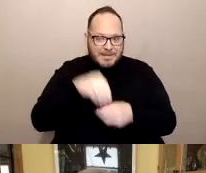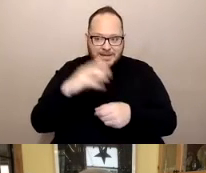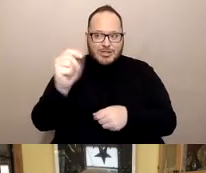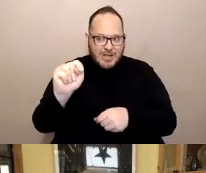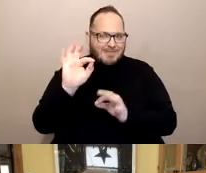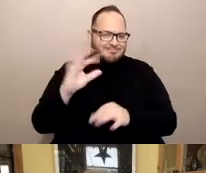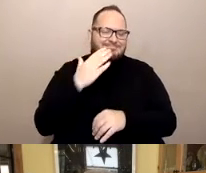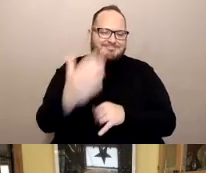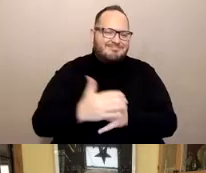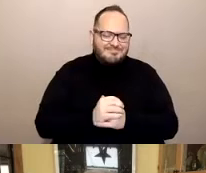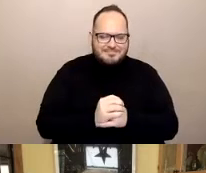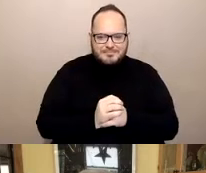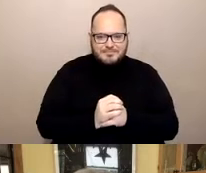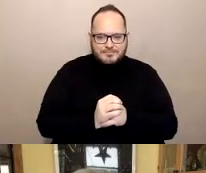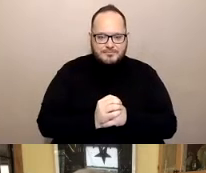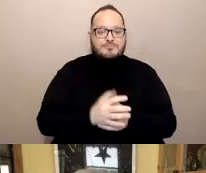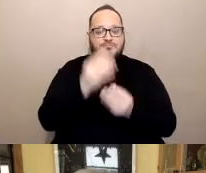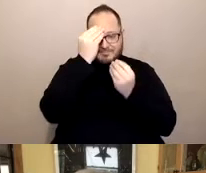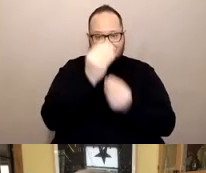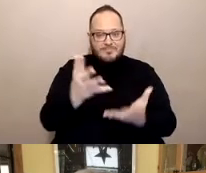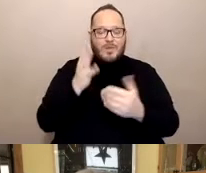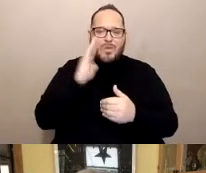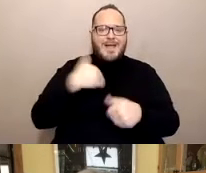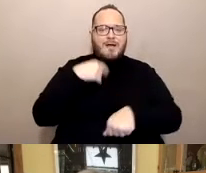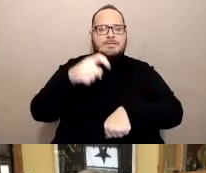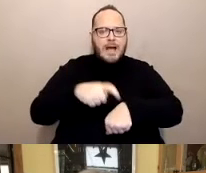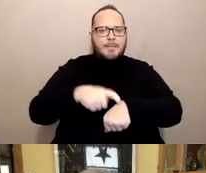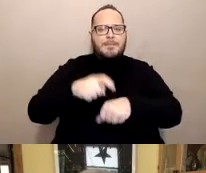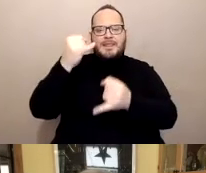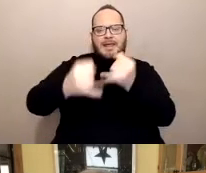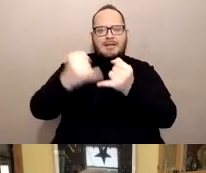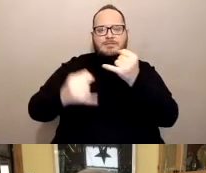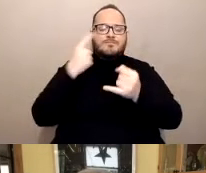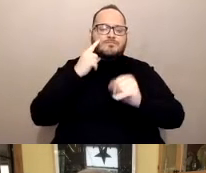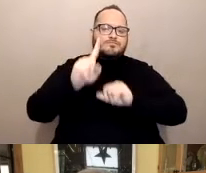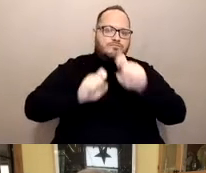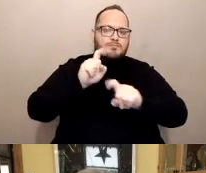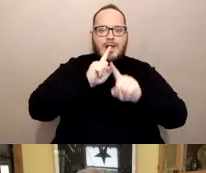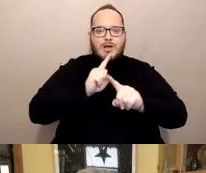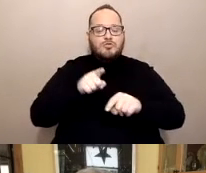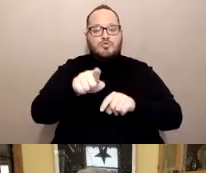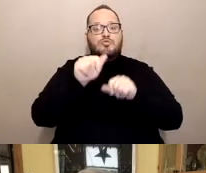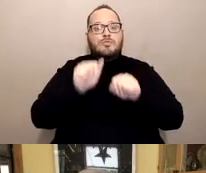There will be a time for questions at the end. You can raise your hand, like I mentioned, and or if you can't do that,